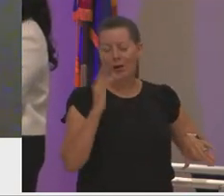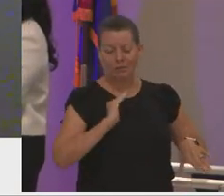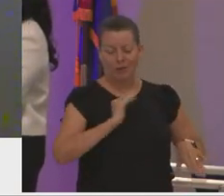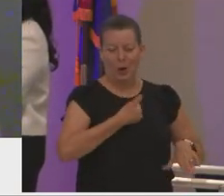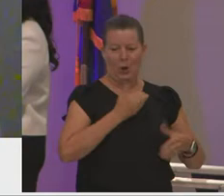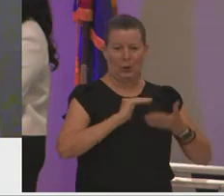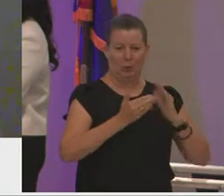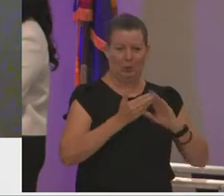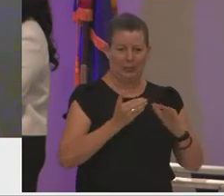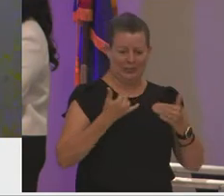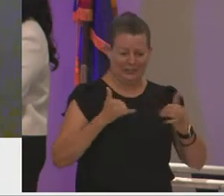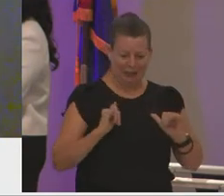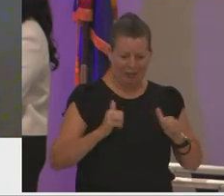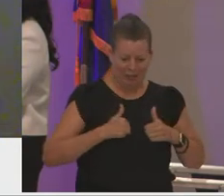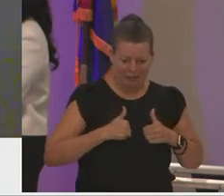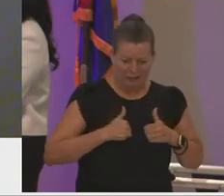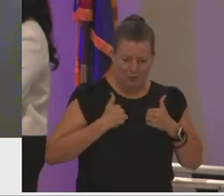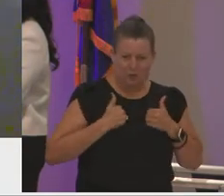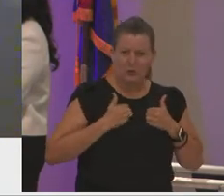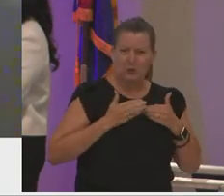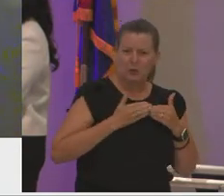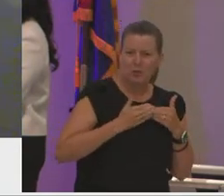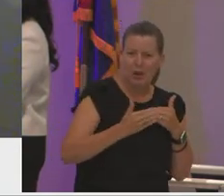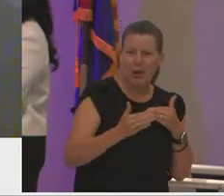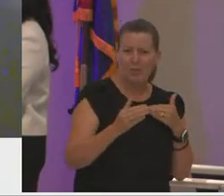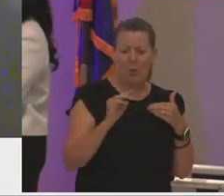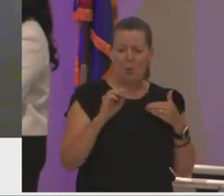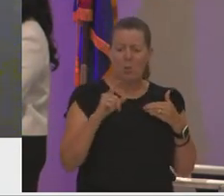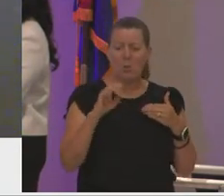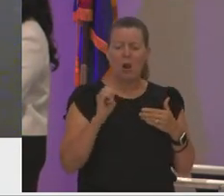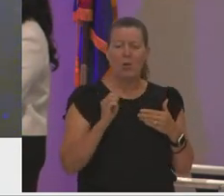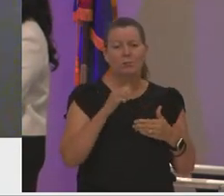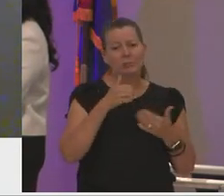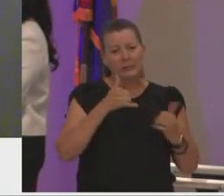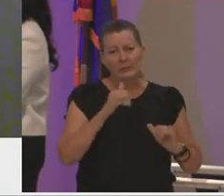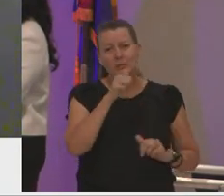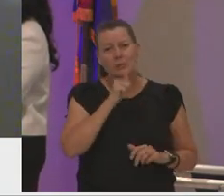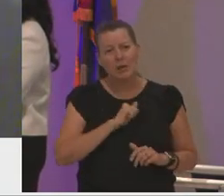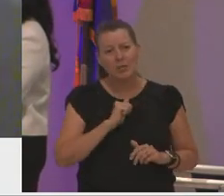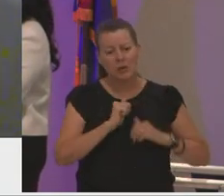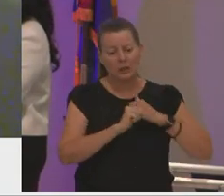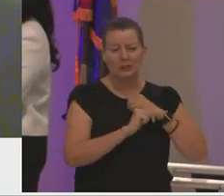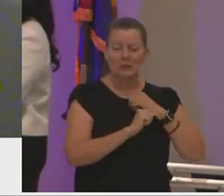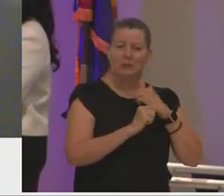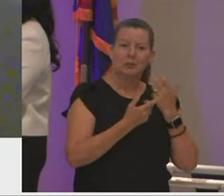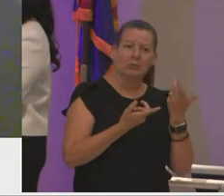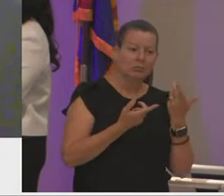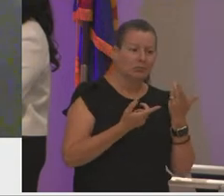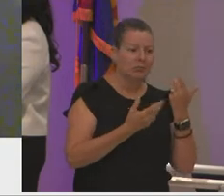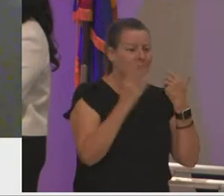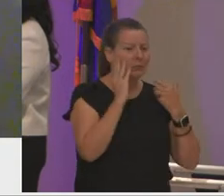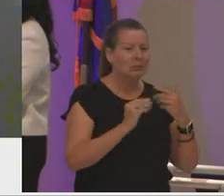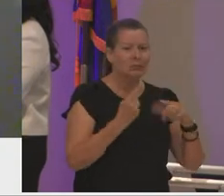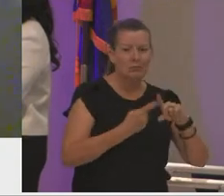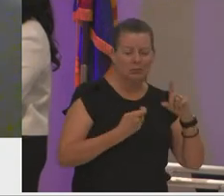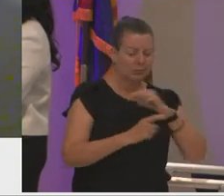in survival mode our community still suffers the consequences of racism through uh the consequences